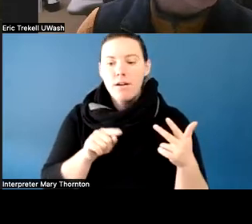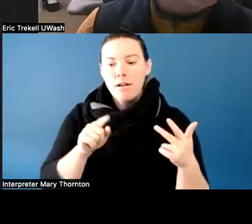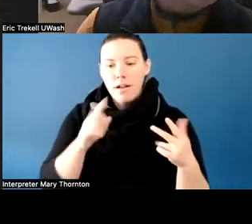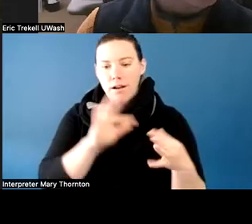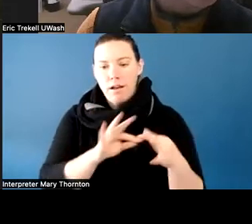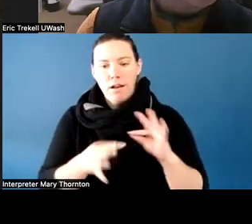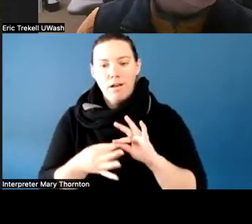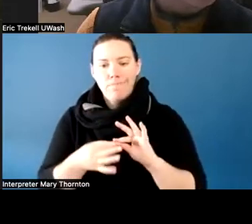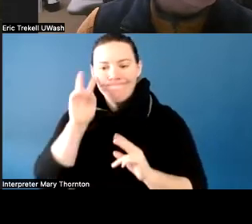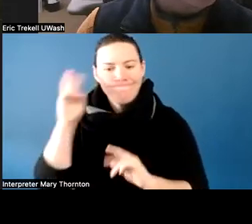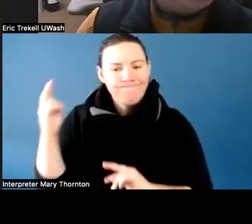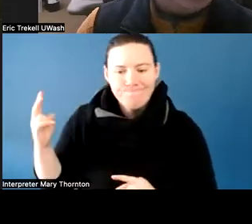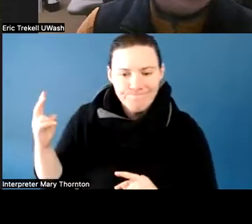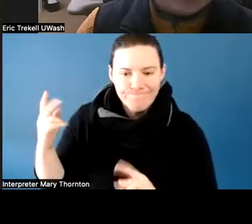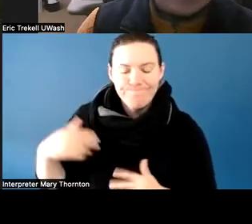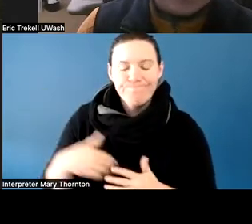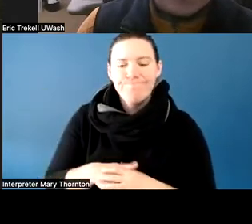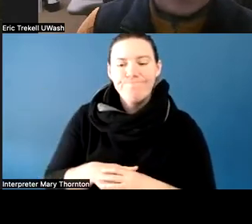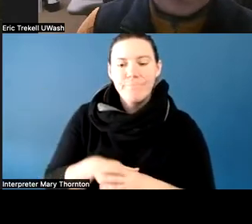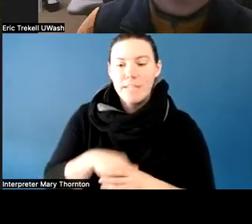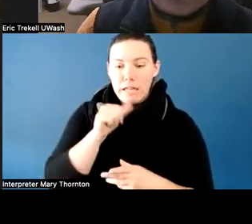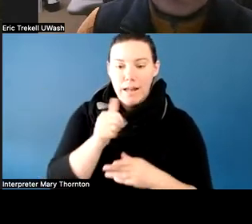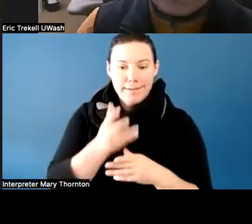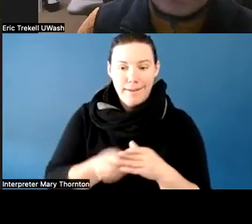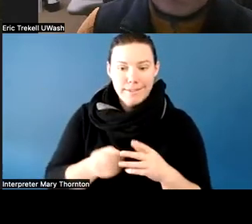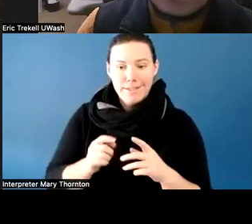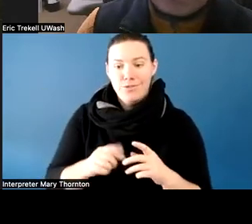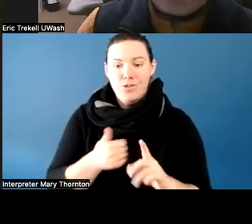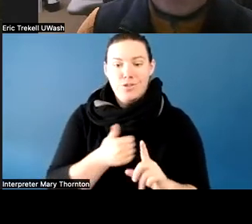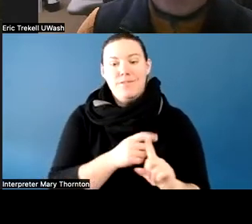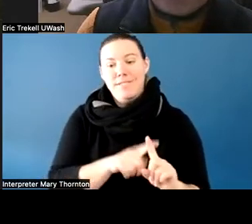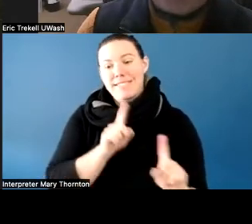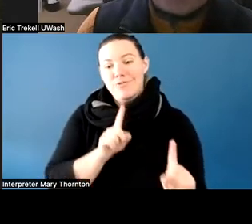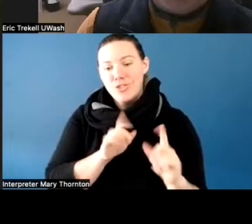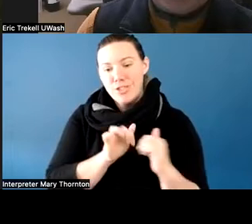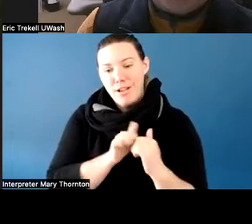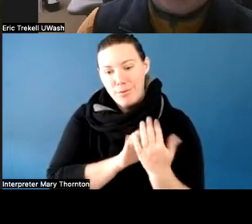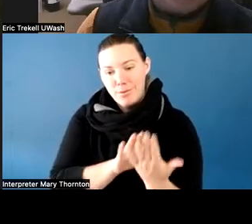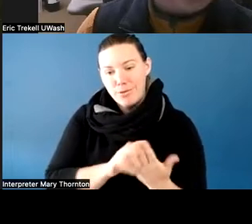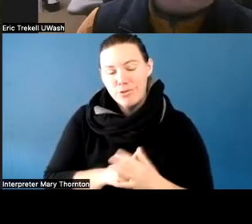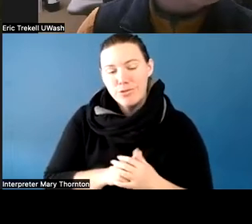and it wasn't a deficit-- it was just a difference. And so, we did that for a couple quarters